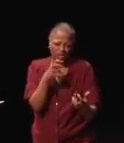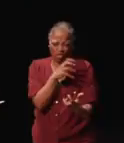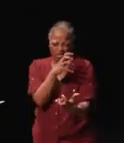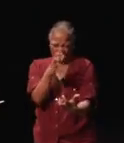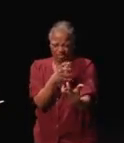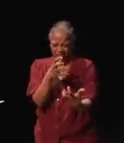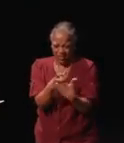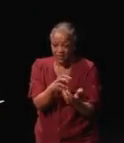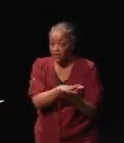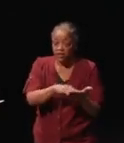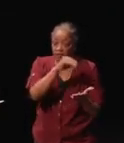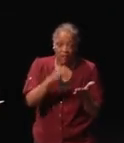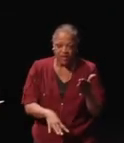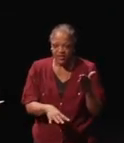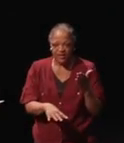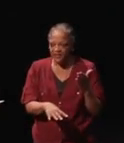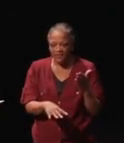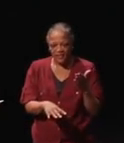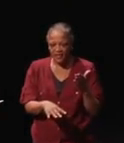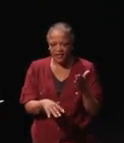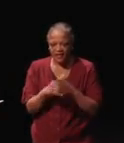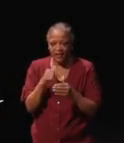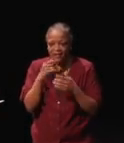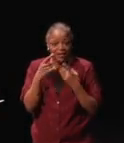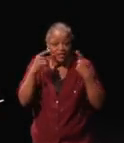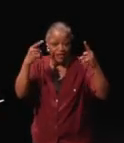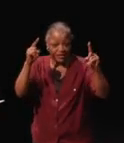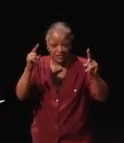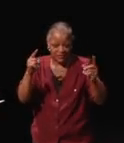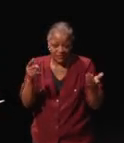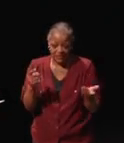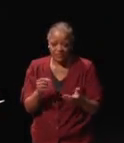costly, and not as effective.